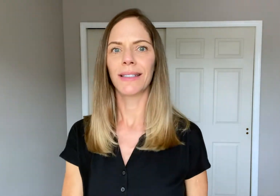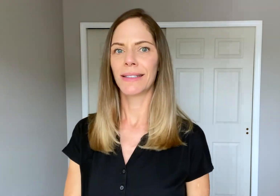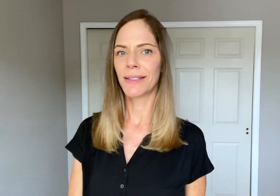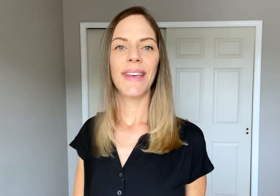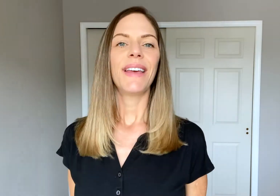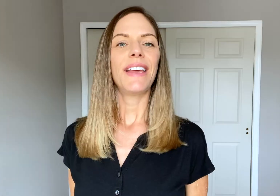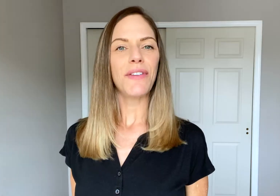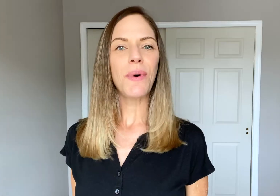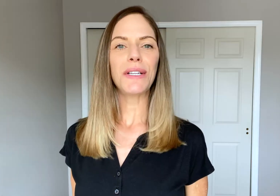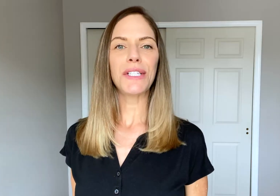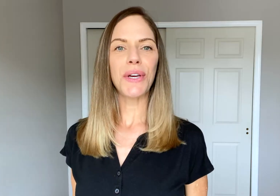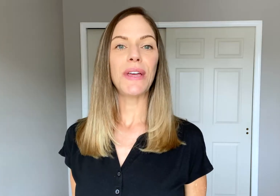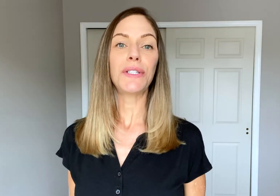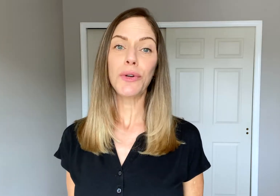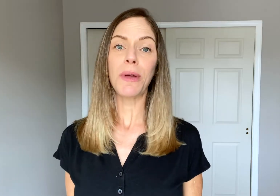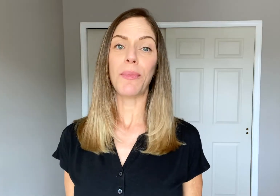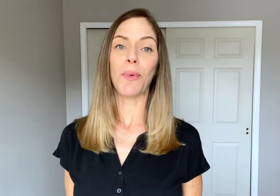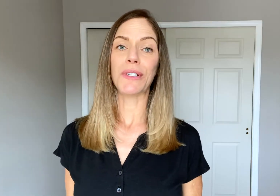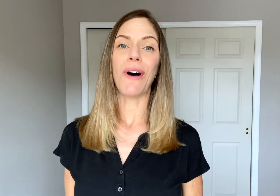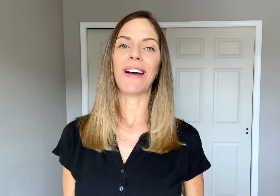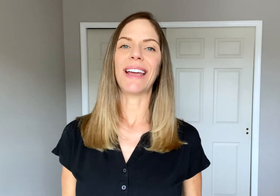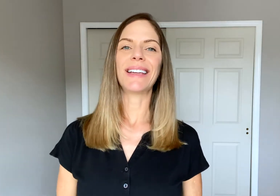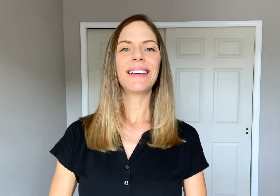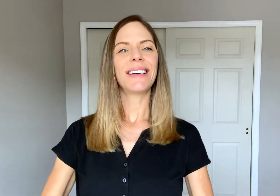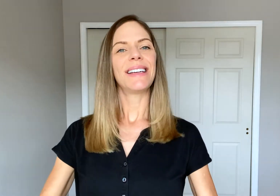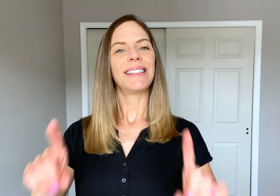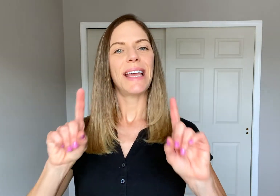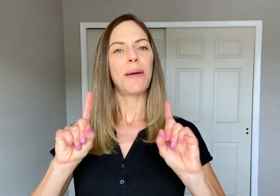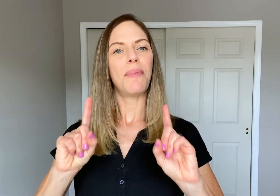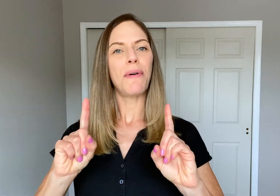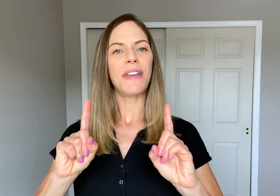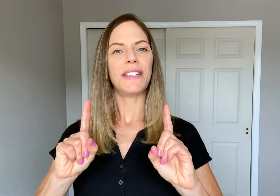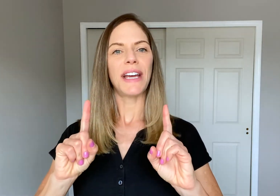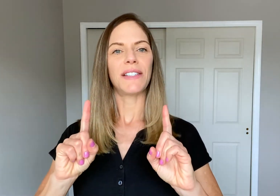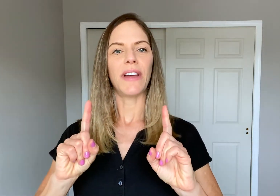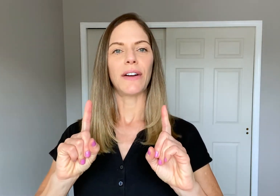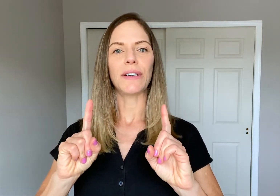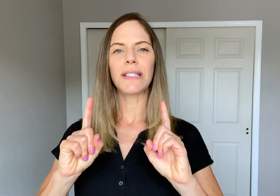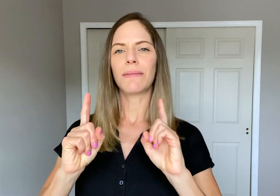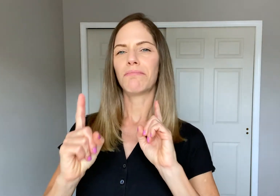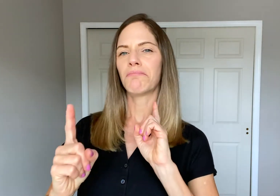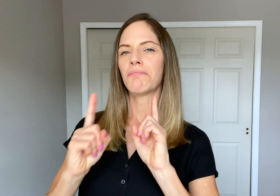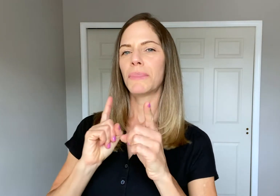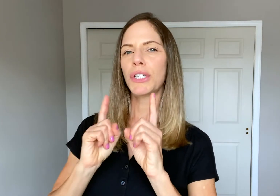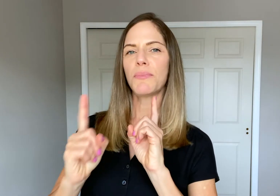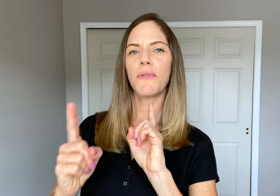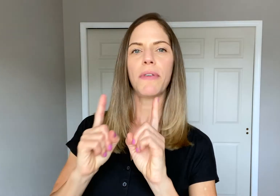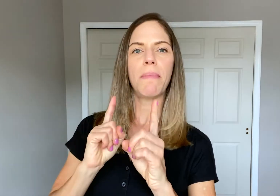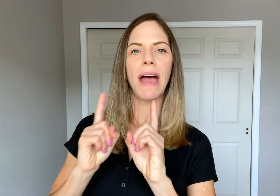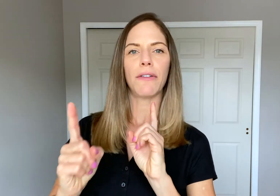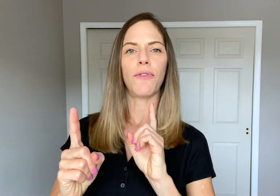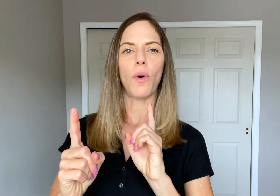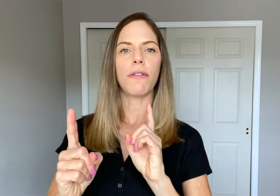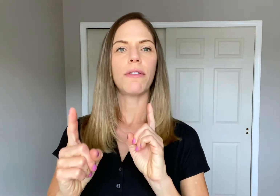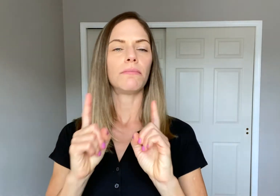If you wanted to show that two people were talking, take both index fingers - just move them back and forth.